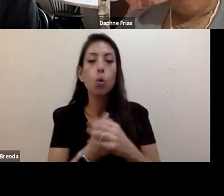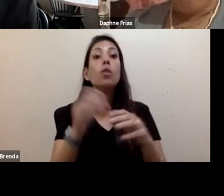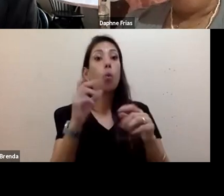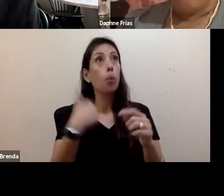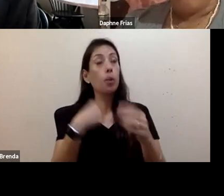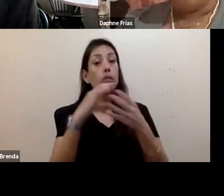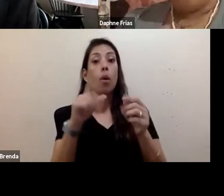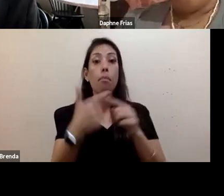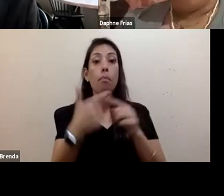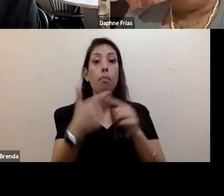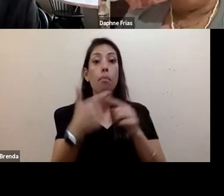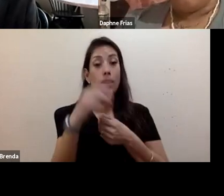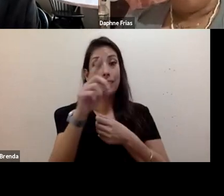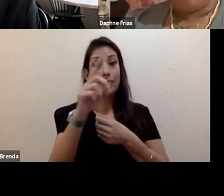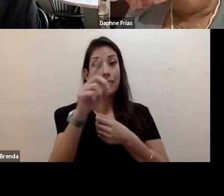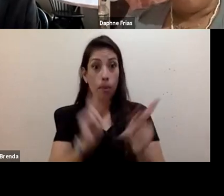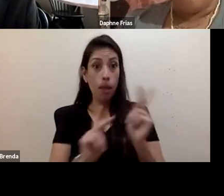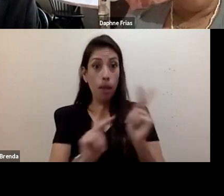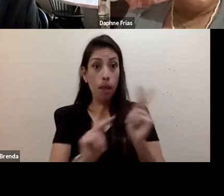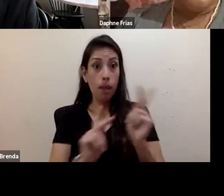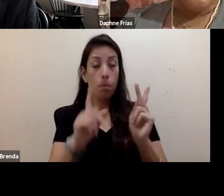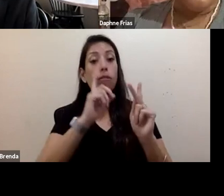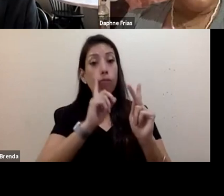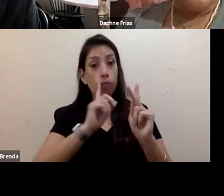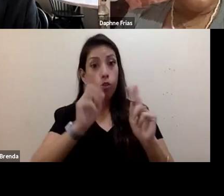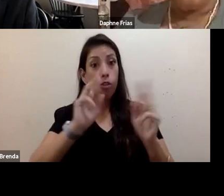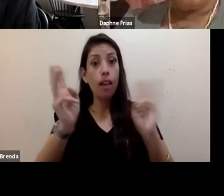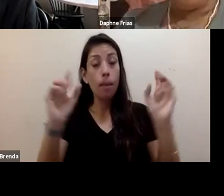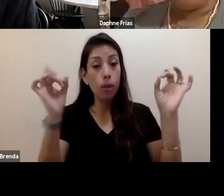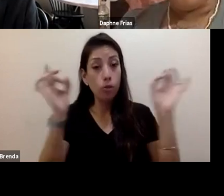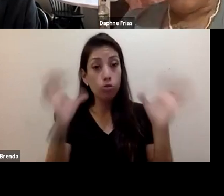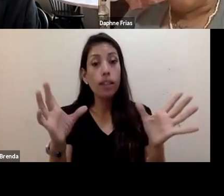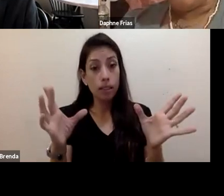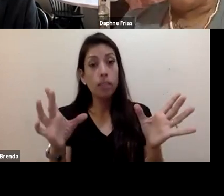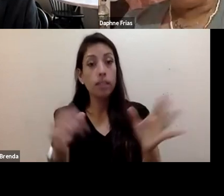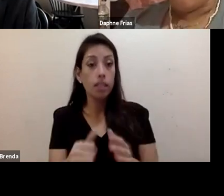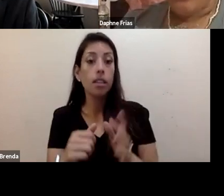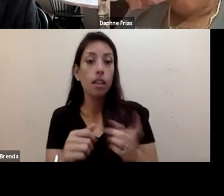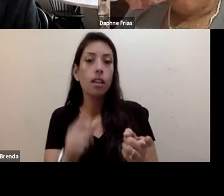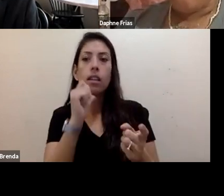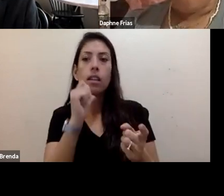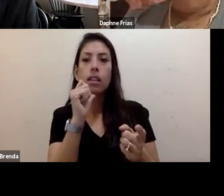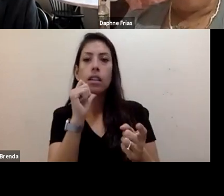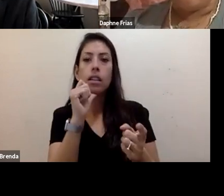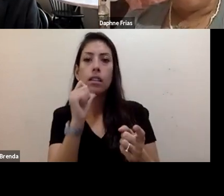in the conversation of the climate crisis, it's not only inviting us into the conversation,